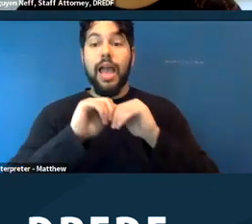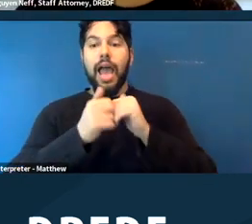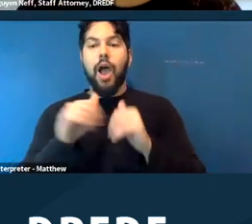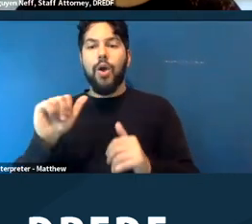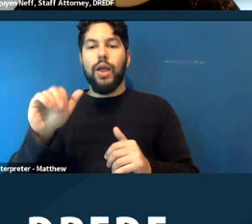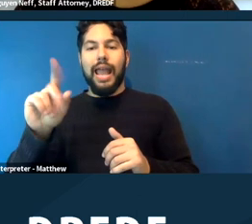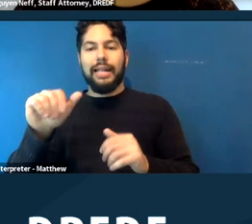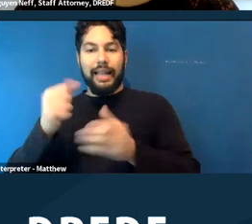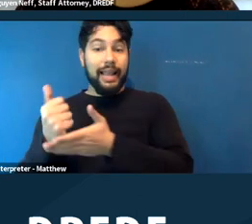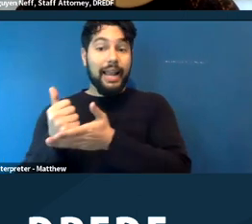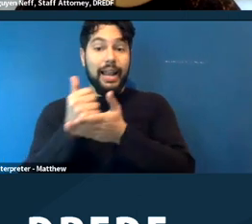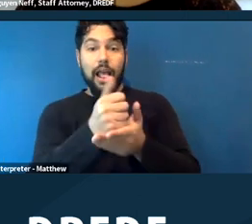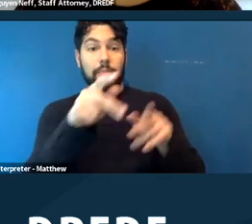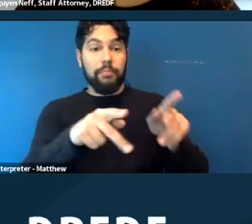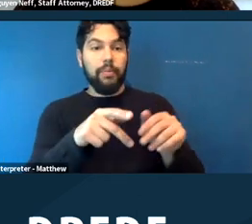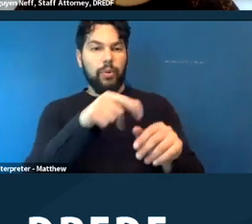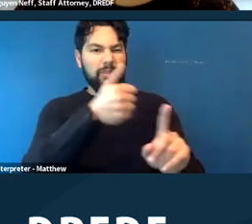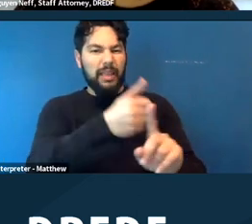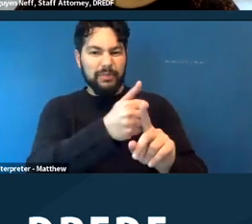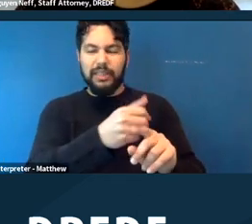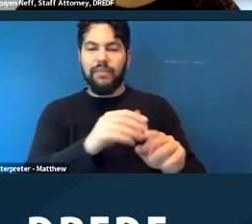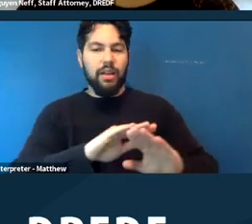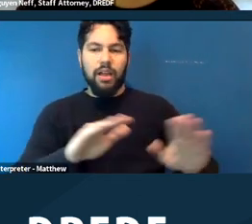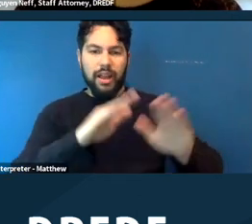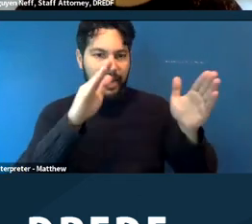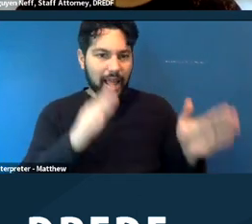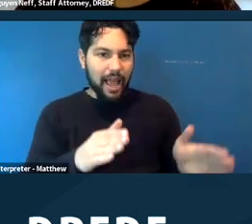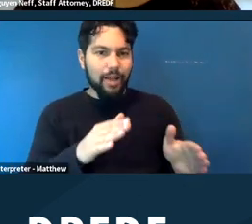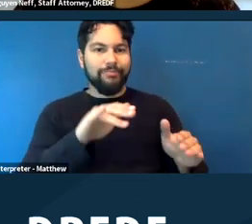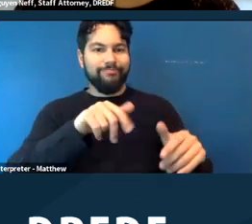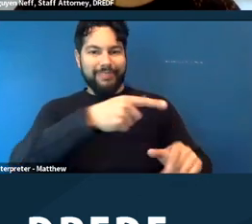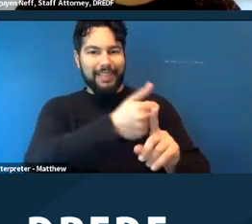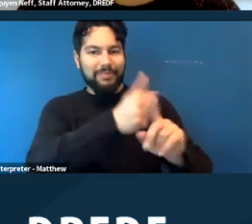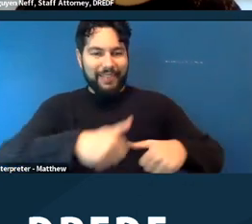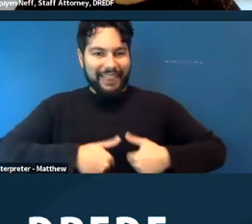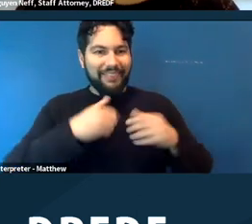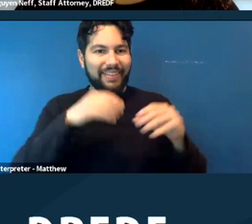encampments and in shelters. So as I mentioned, an encampment suite is considered a service of